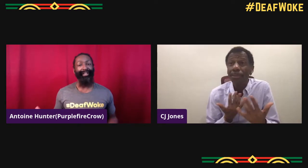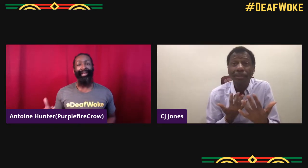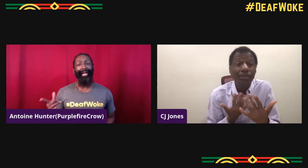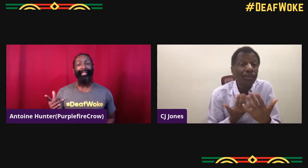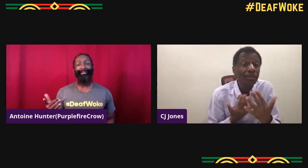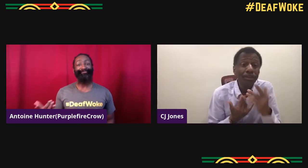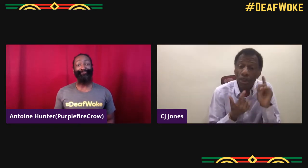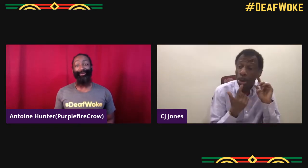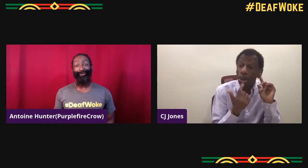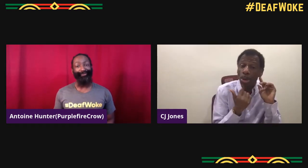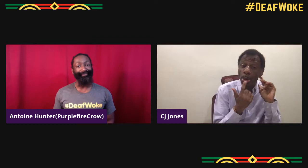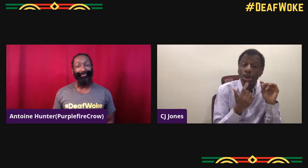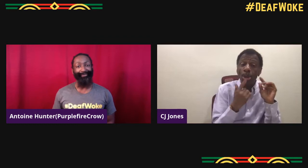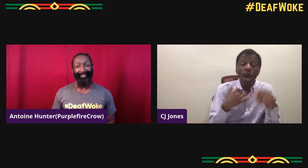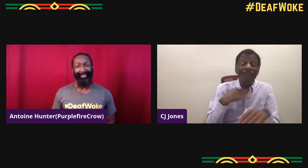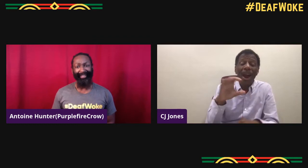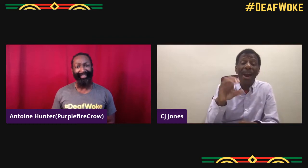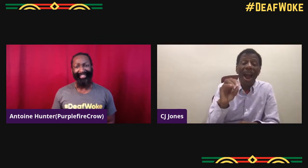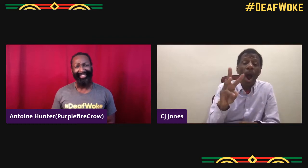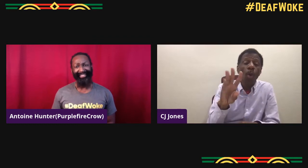Yeah, I was sitting, waiting.